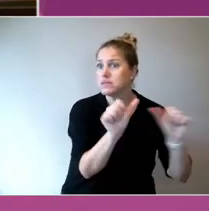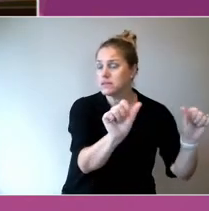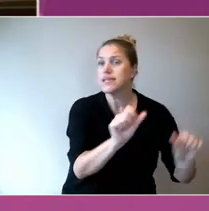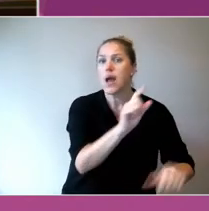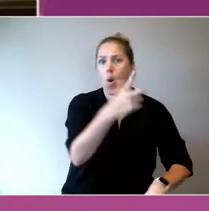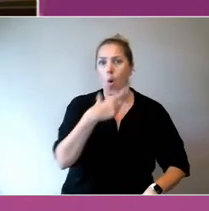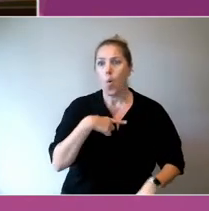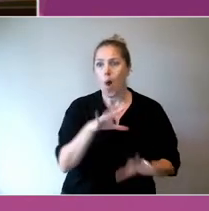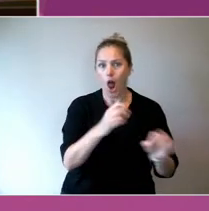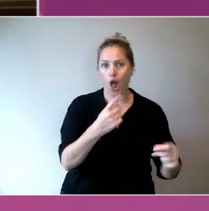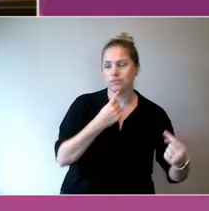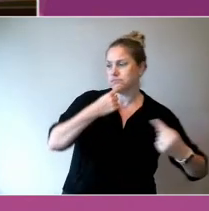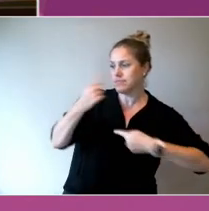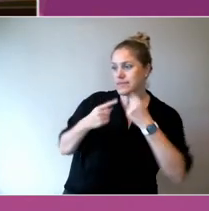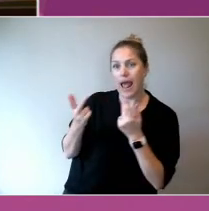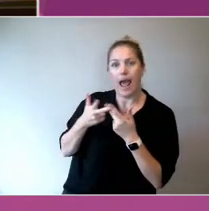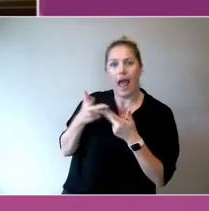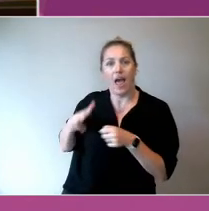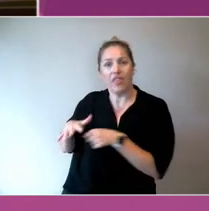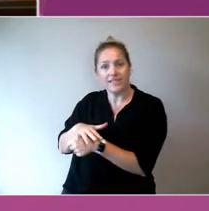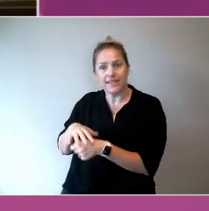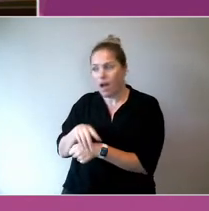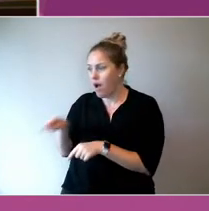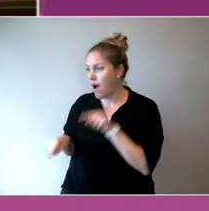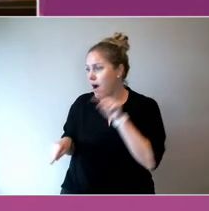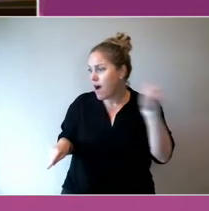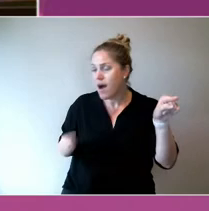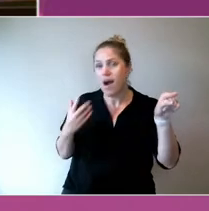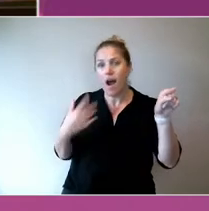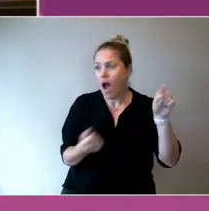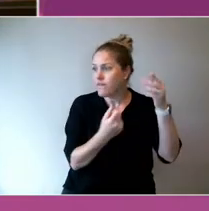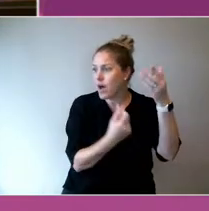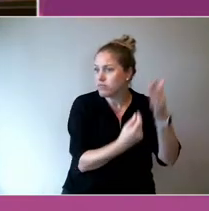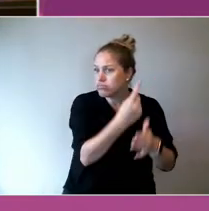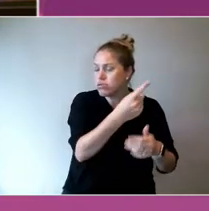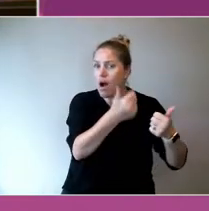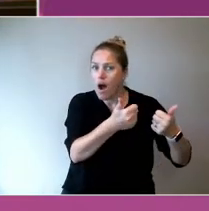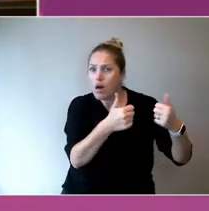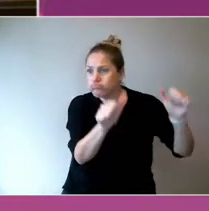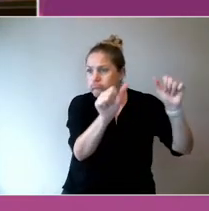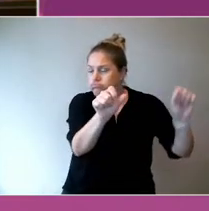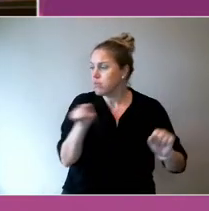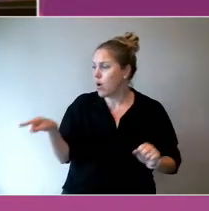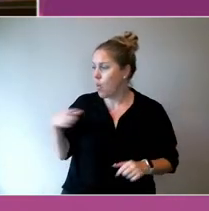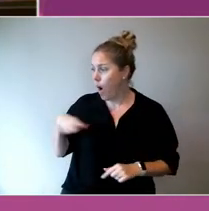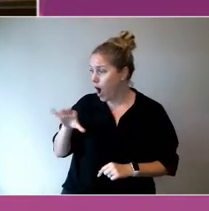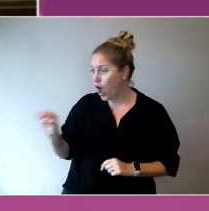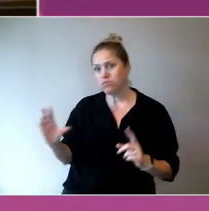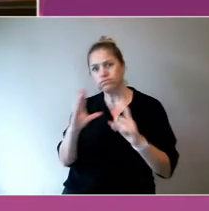That central purposing power is a really important transmission mechanism for learnings.